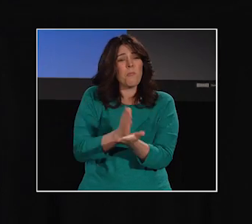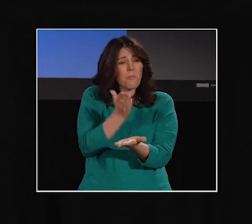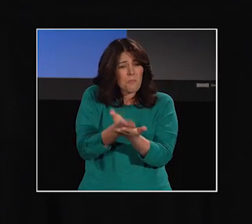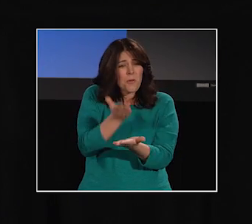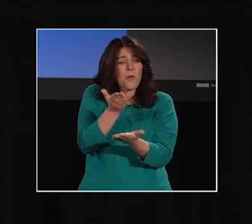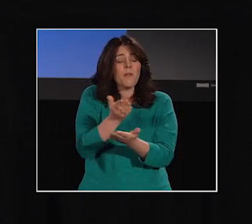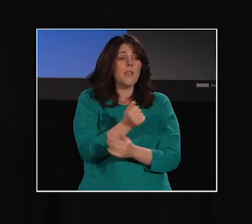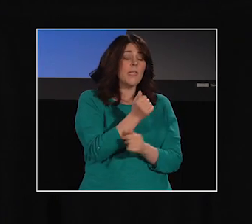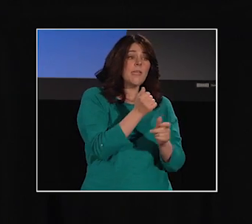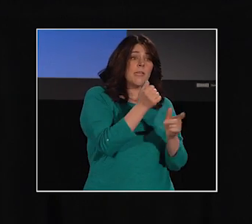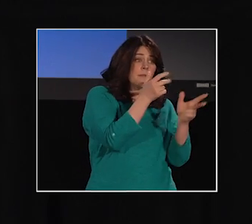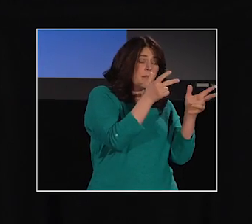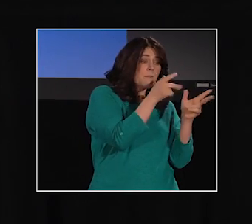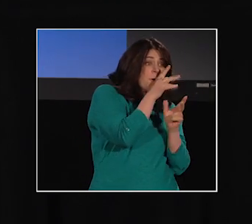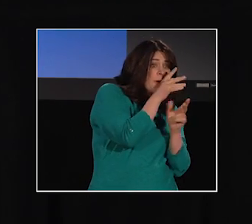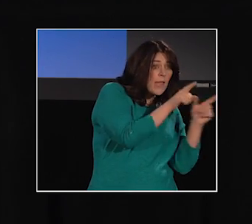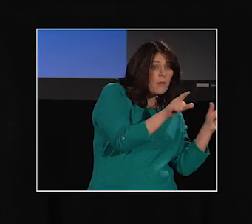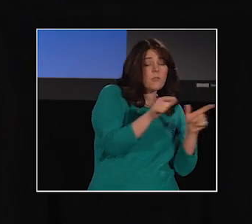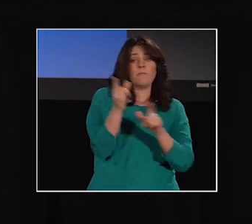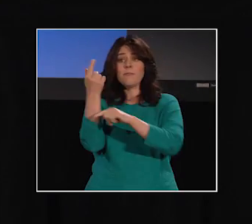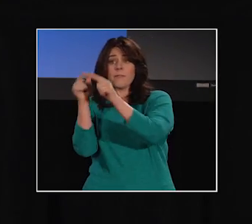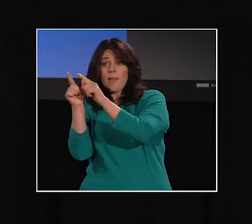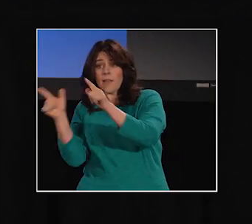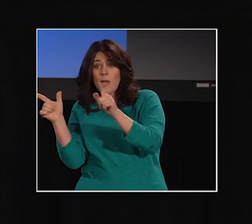are processed in the exact same part of the brain.